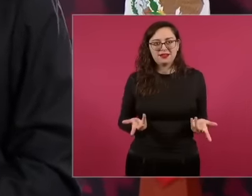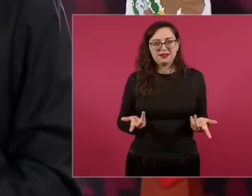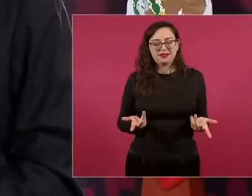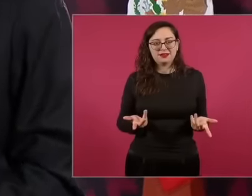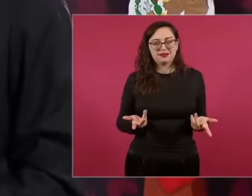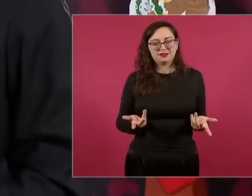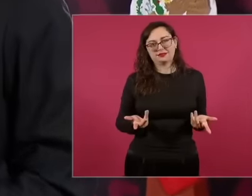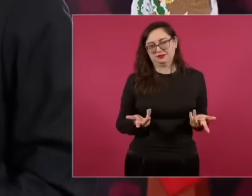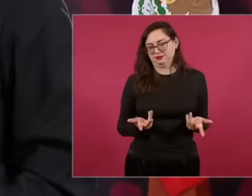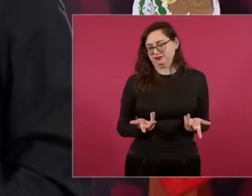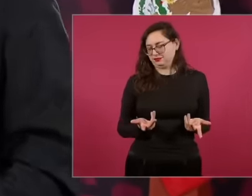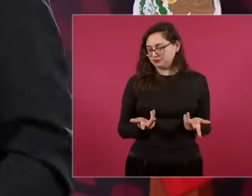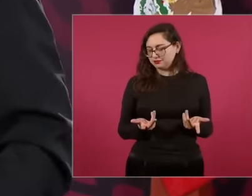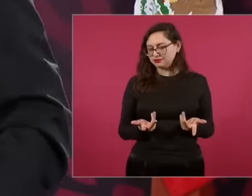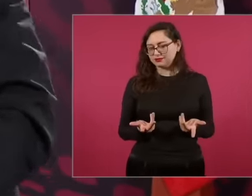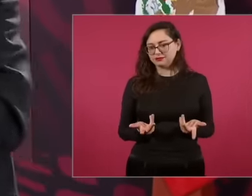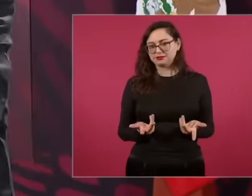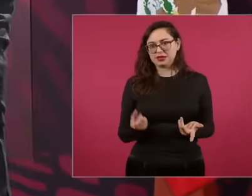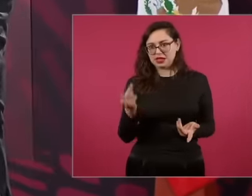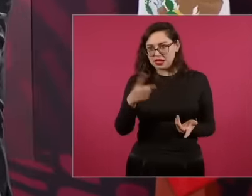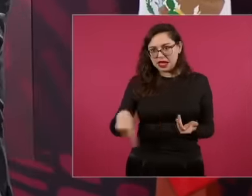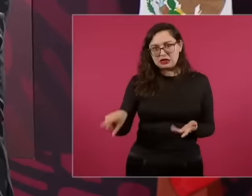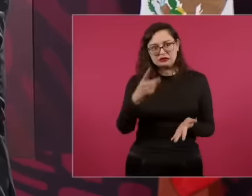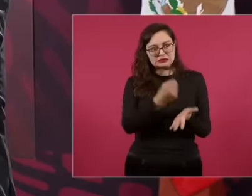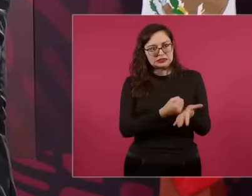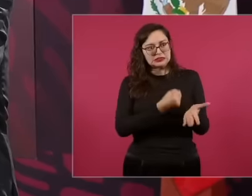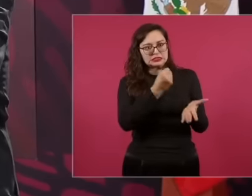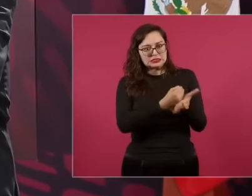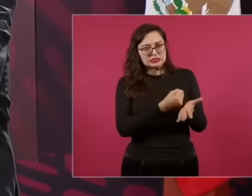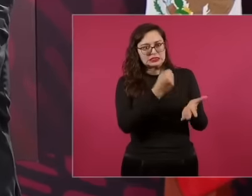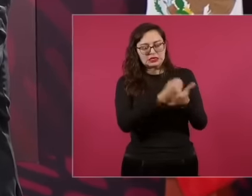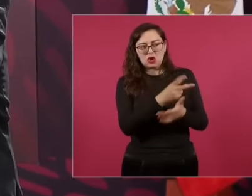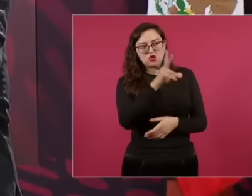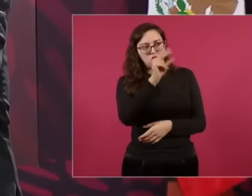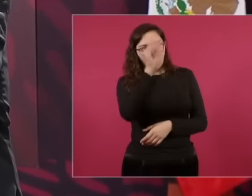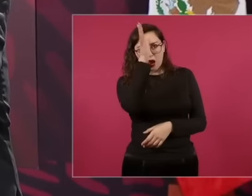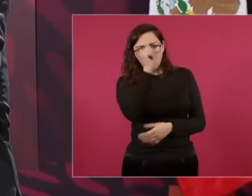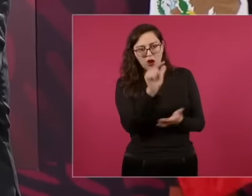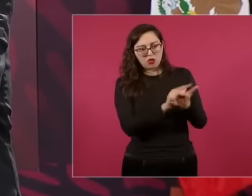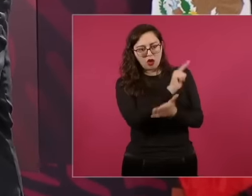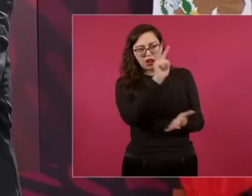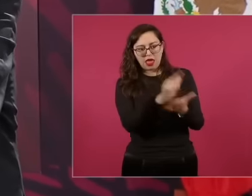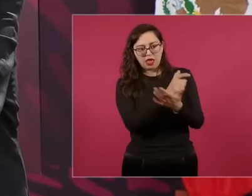so that the educational reform was canceled, the so-called educational reform, they know that all of